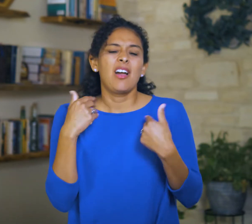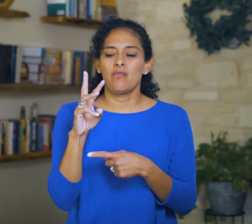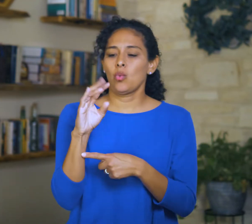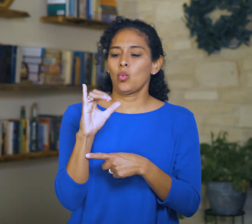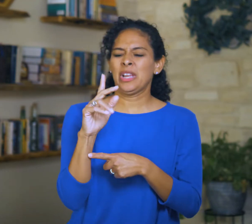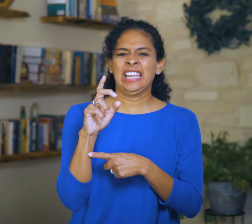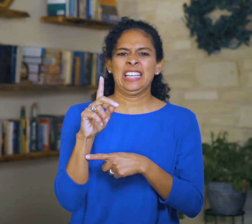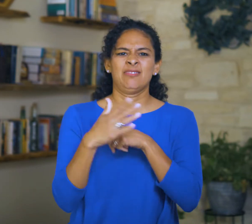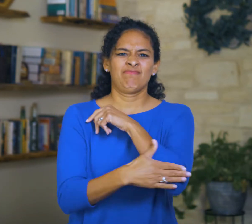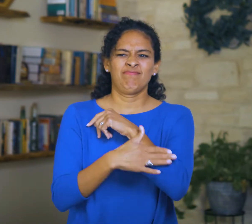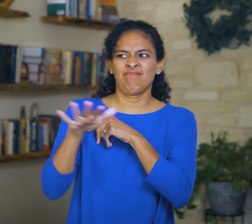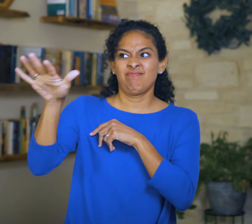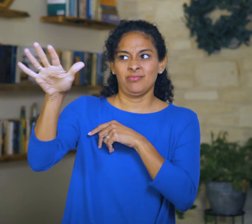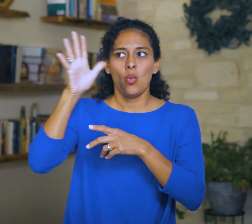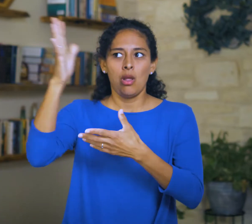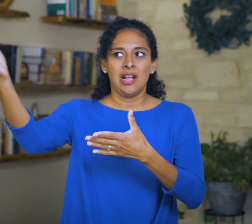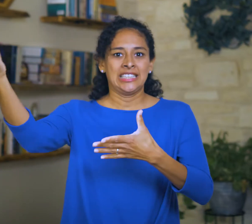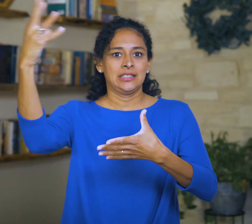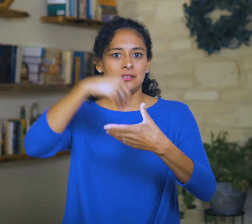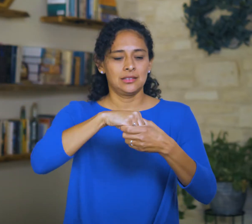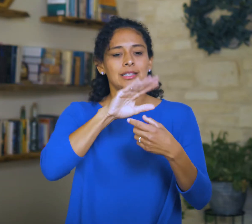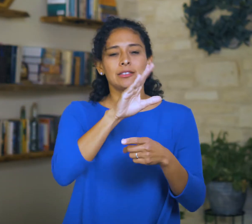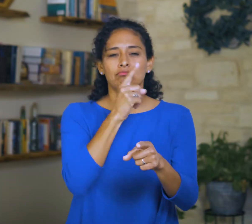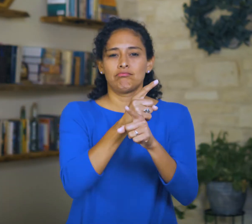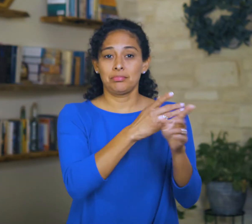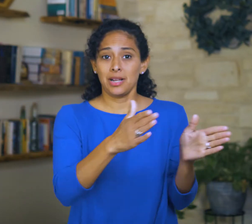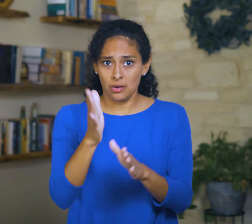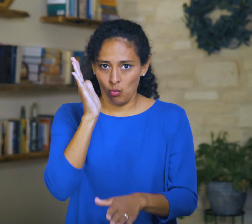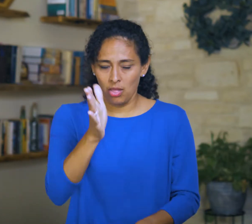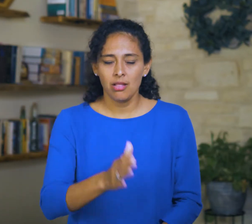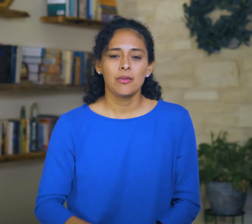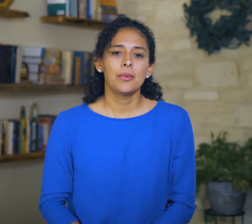using a wicked nation to accomplish a righteous plan.